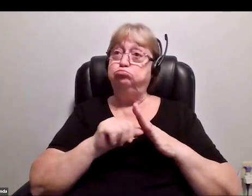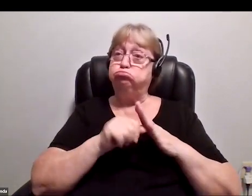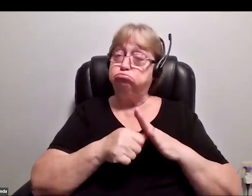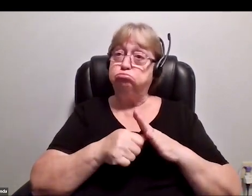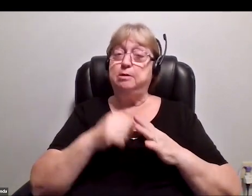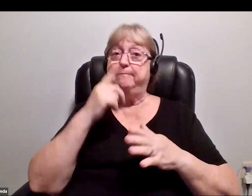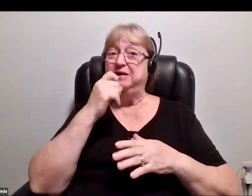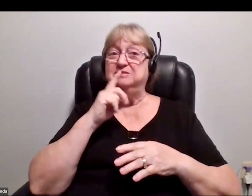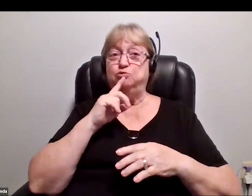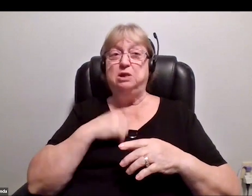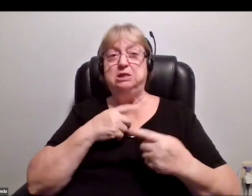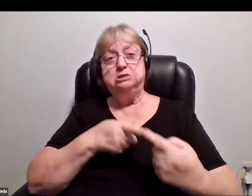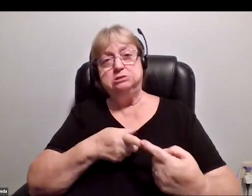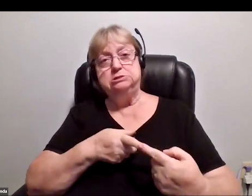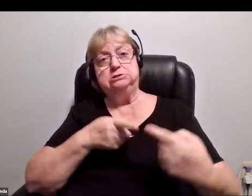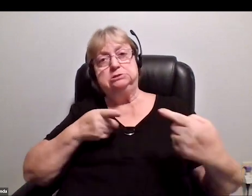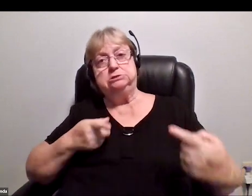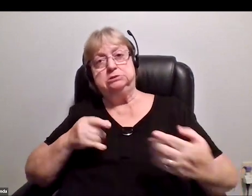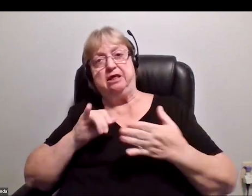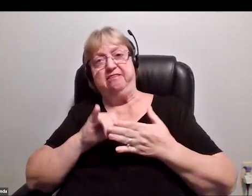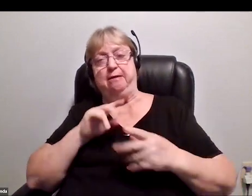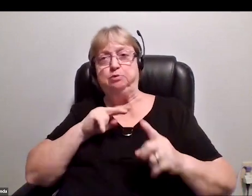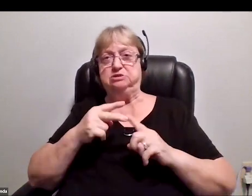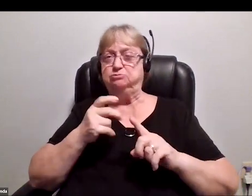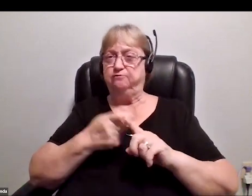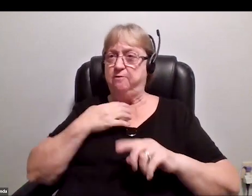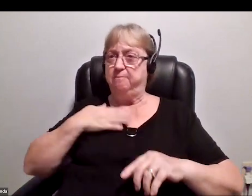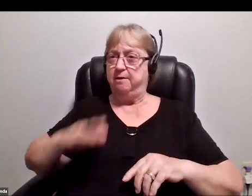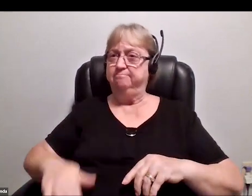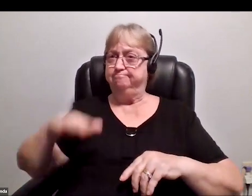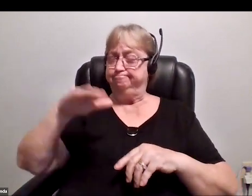against this perception that I had as a teenager